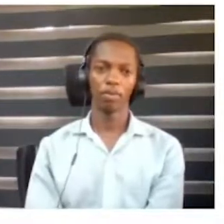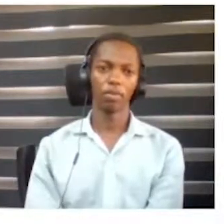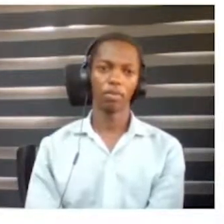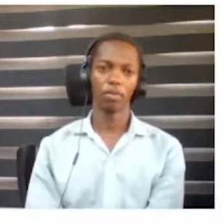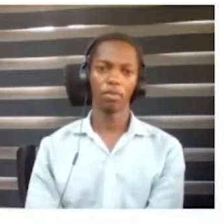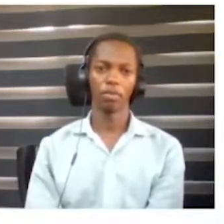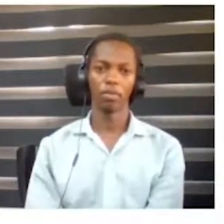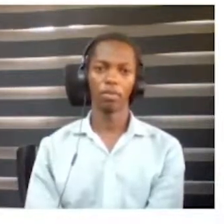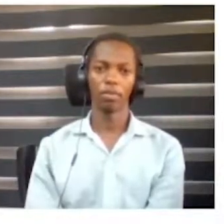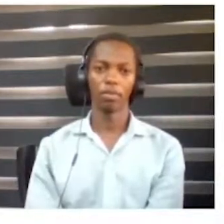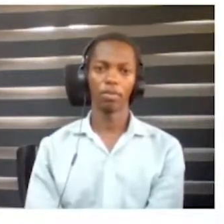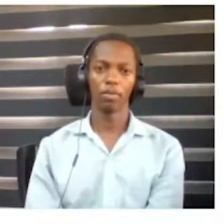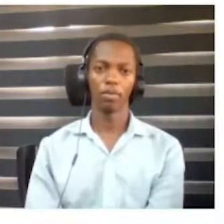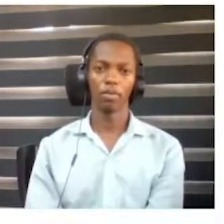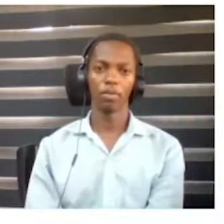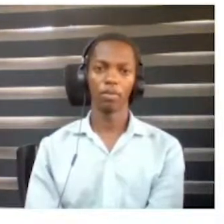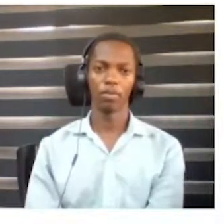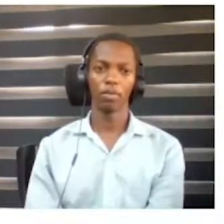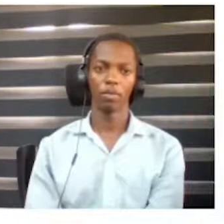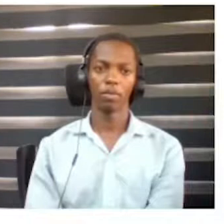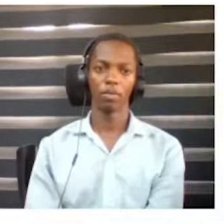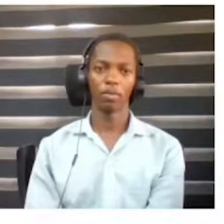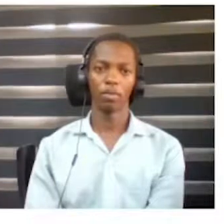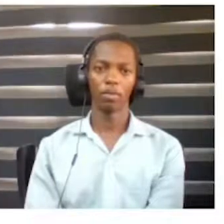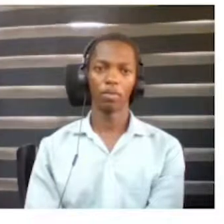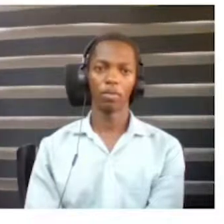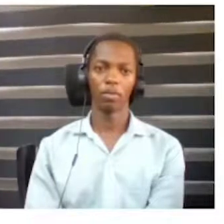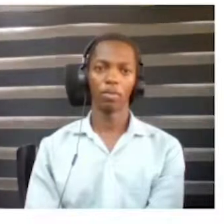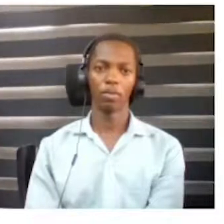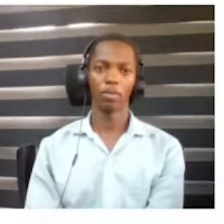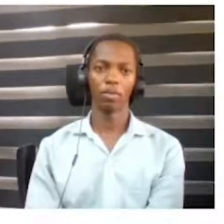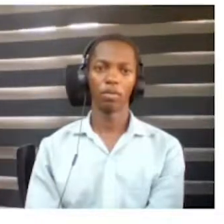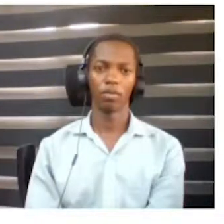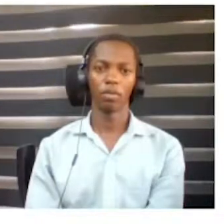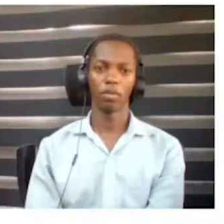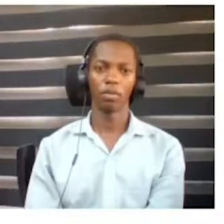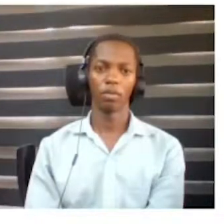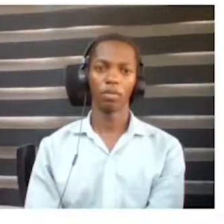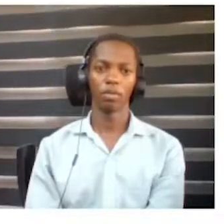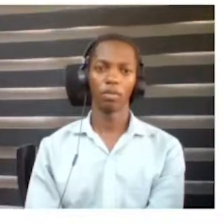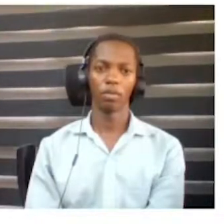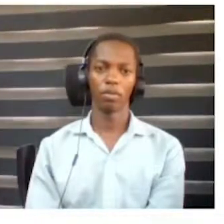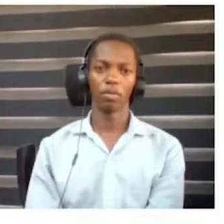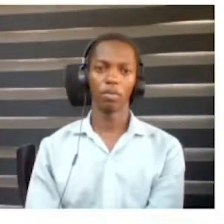for kid who's are hearing and it will help us reduce communication barriers among their peers.